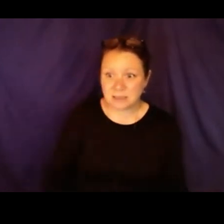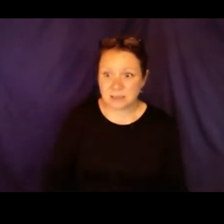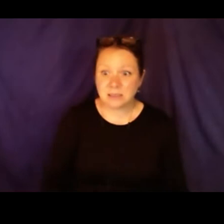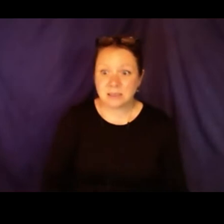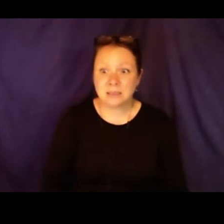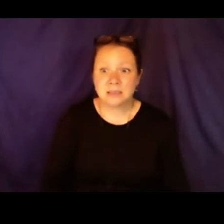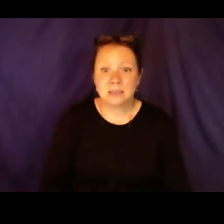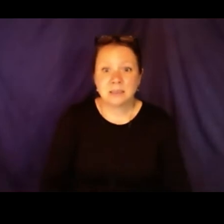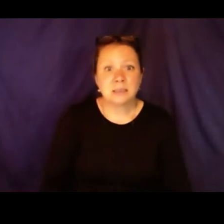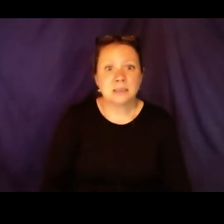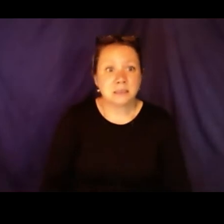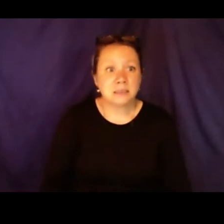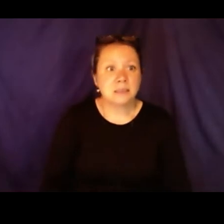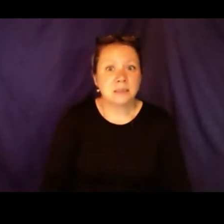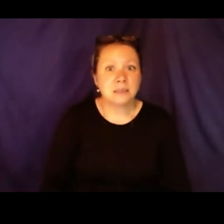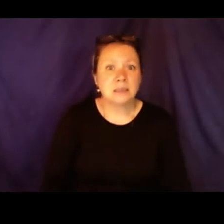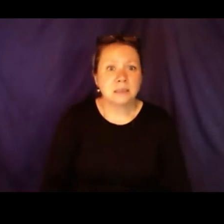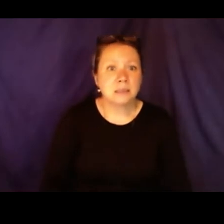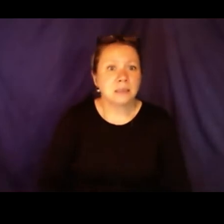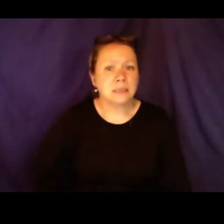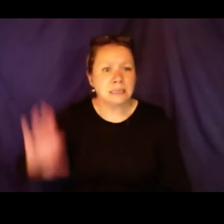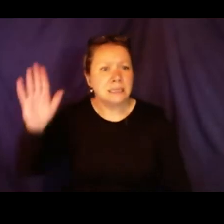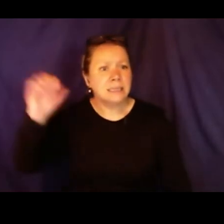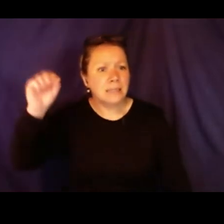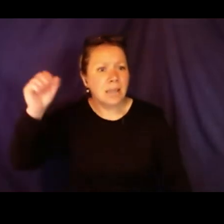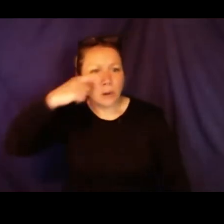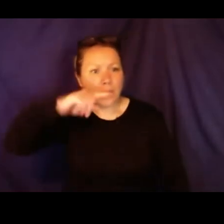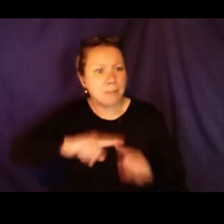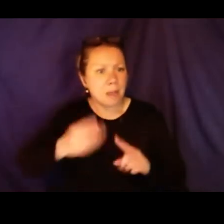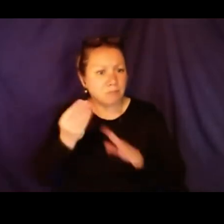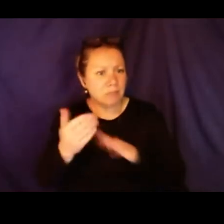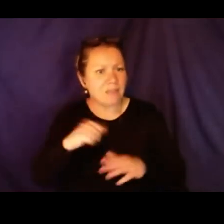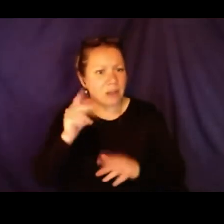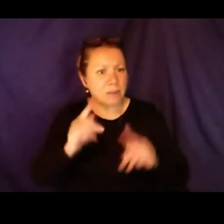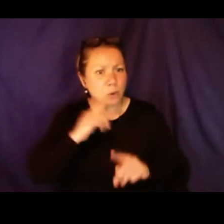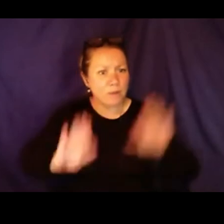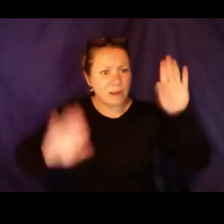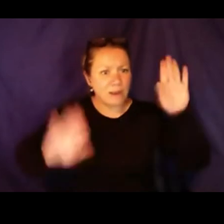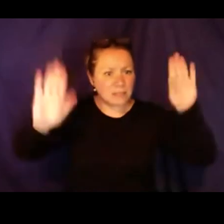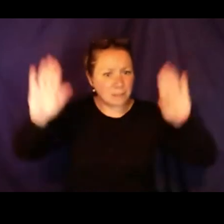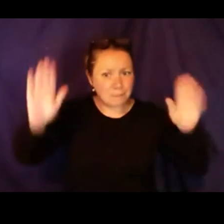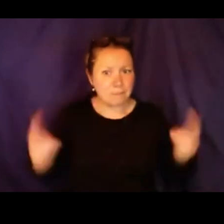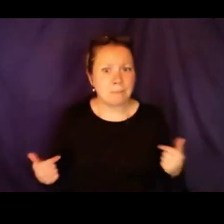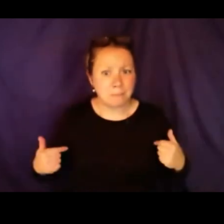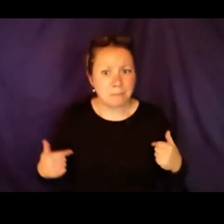Would you like to share your experience also,